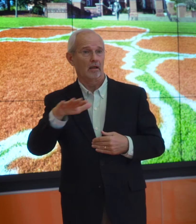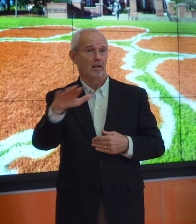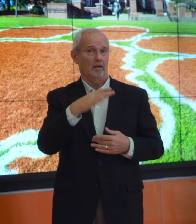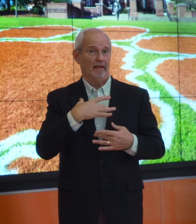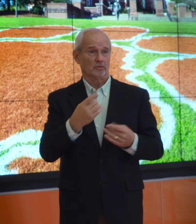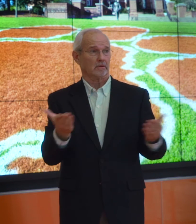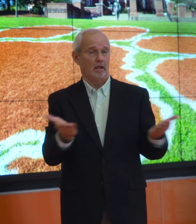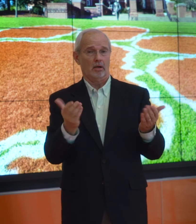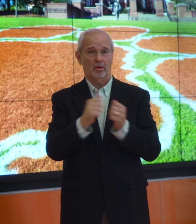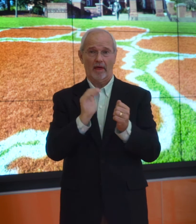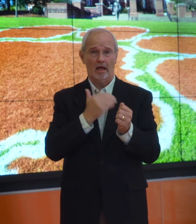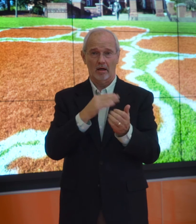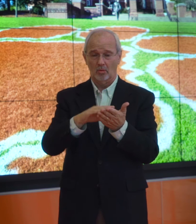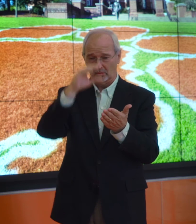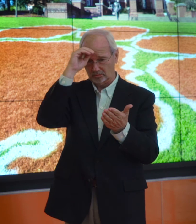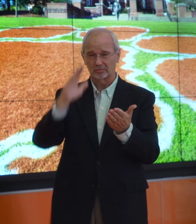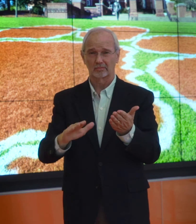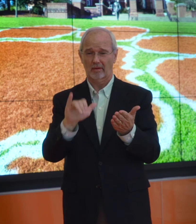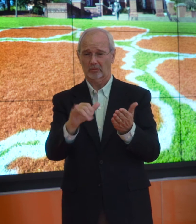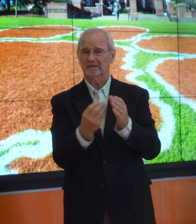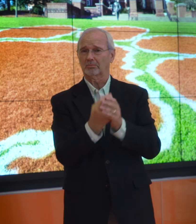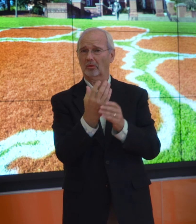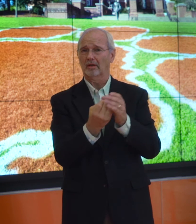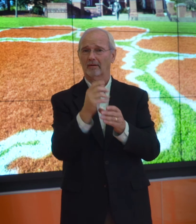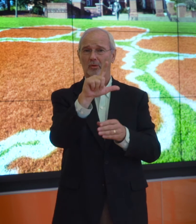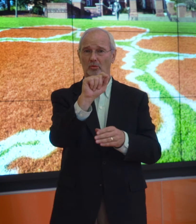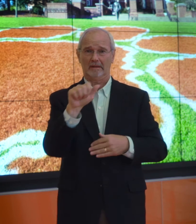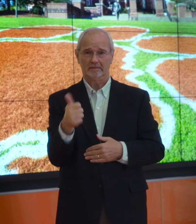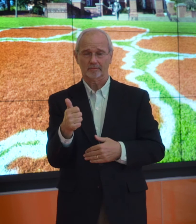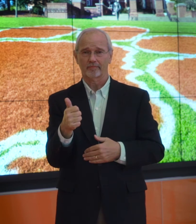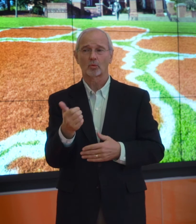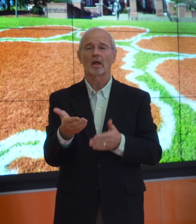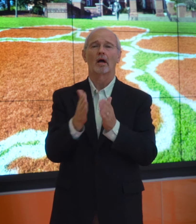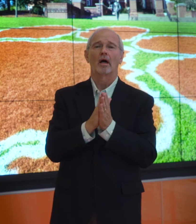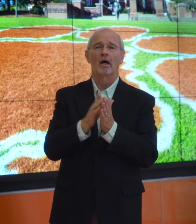Was there real interest among our students. In spring (2010)